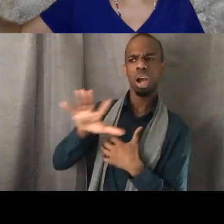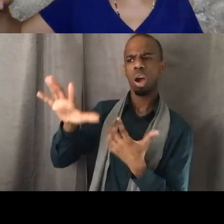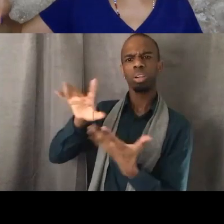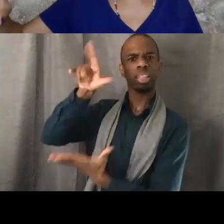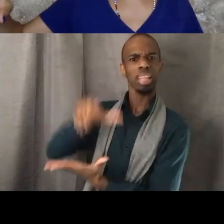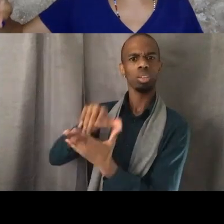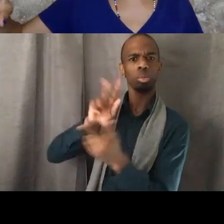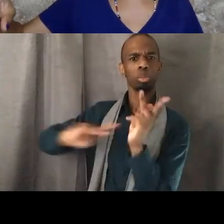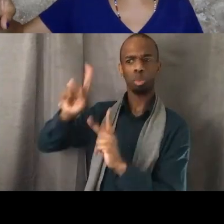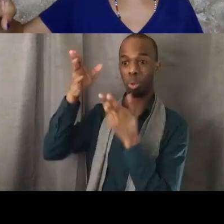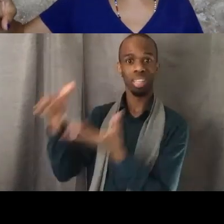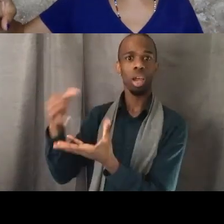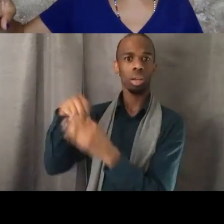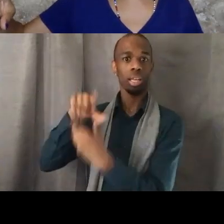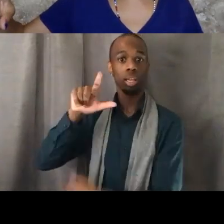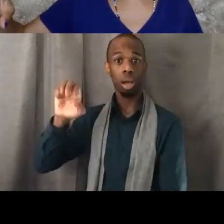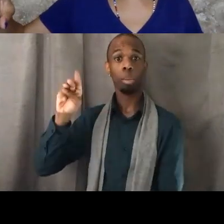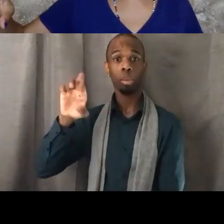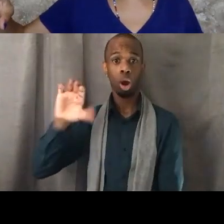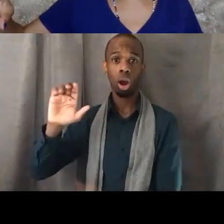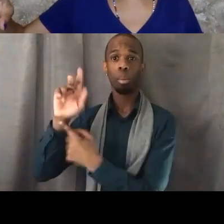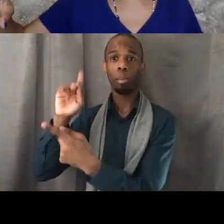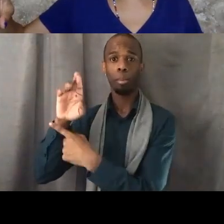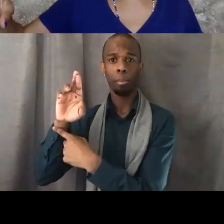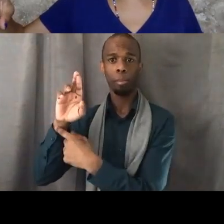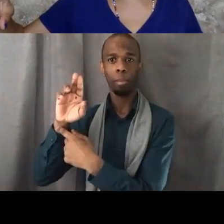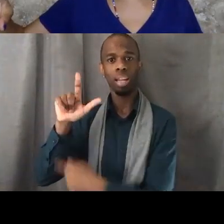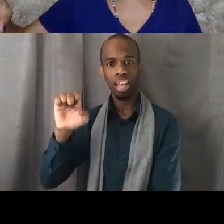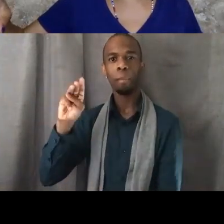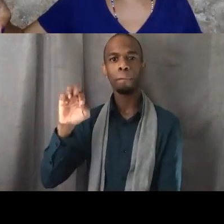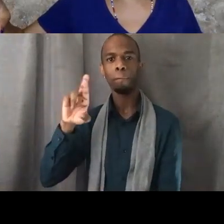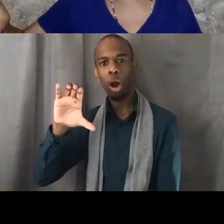and that's absolutely Melina math it could have been 200 but it felt like a thousand to me.